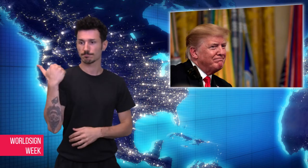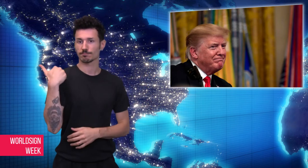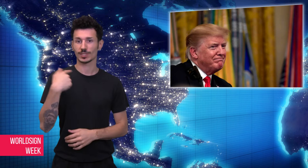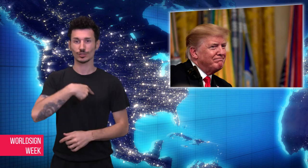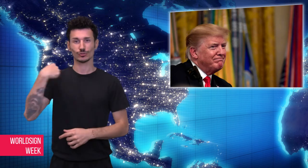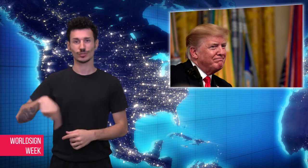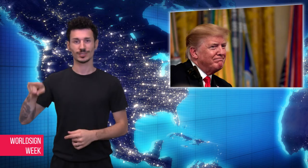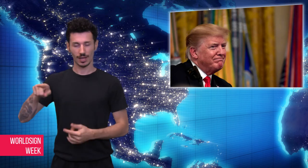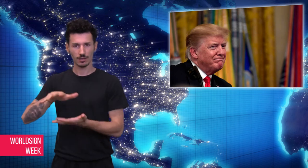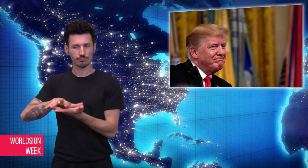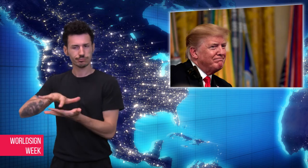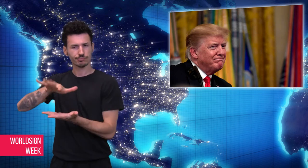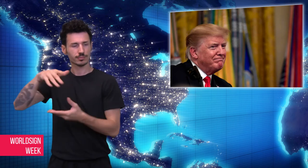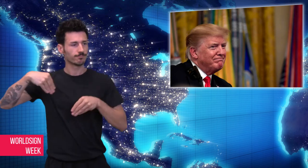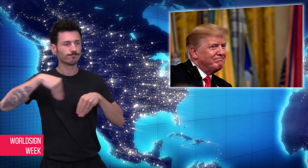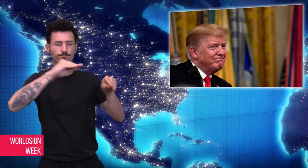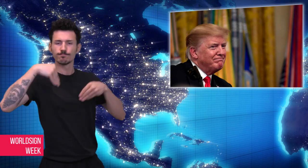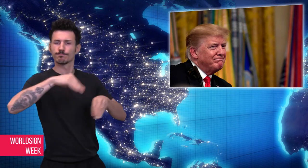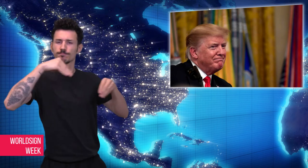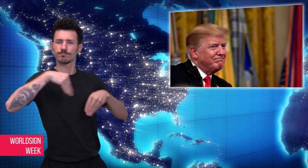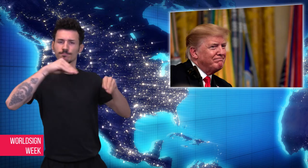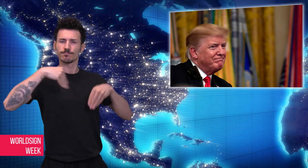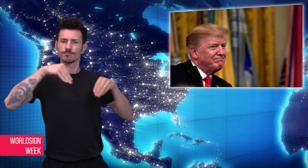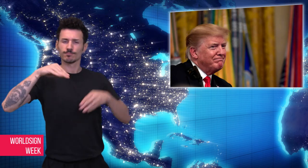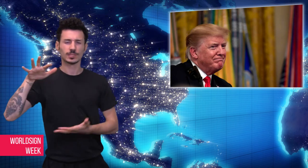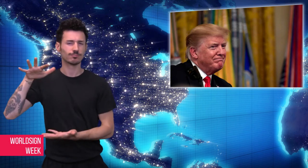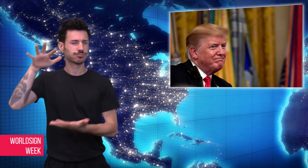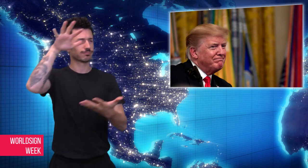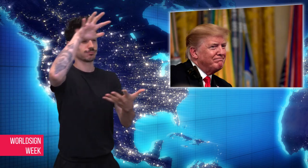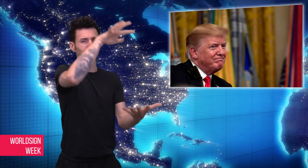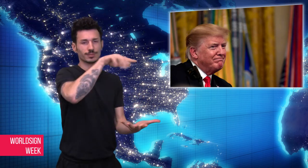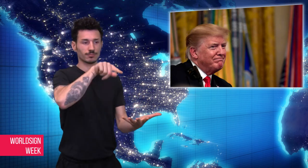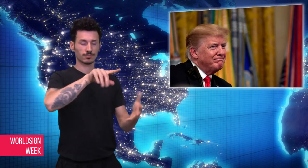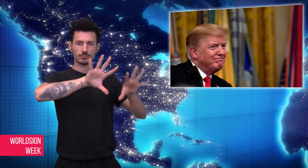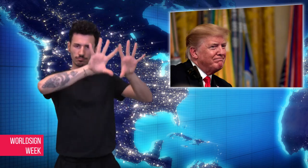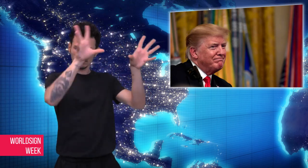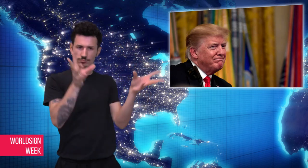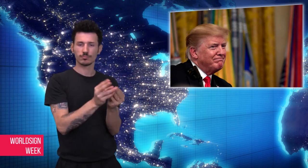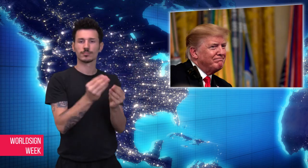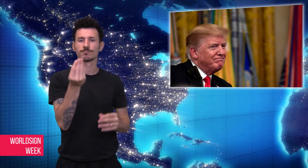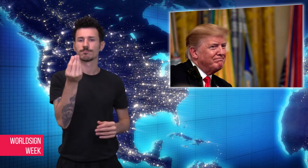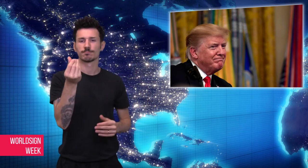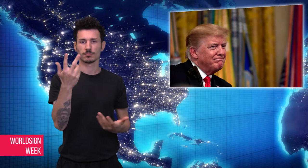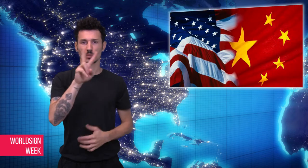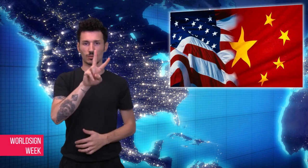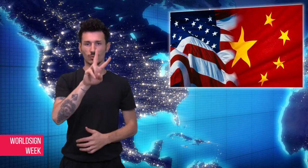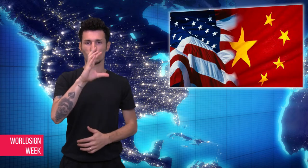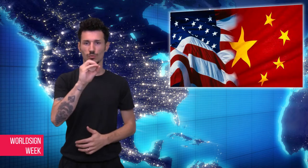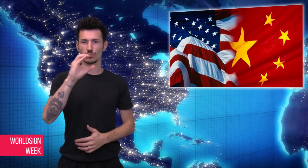this week that this proposal would make them raise prices on some